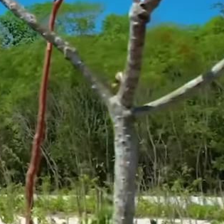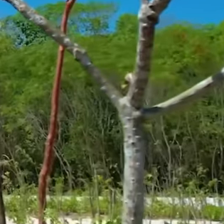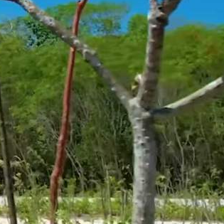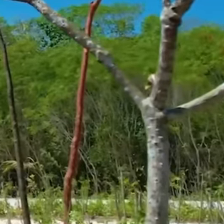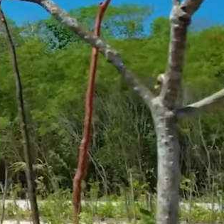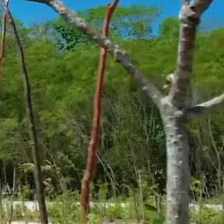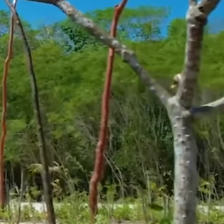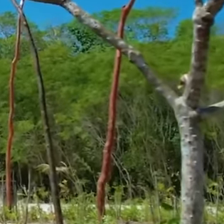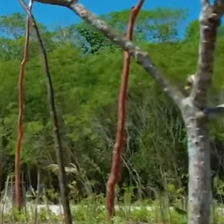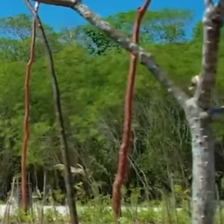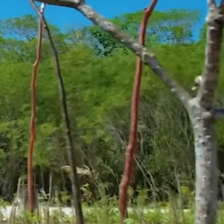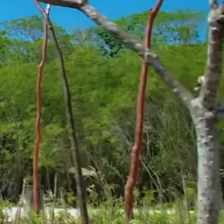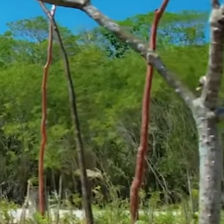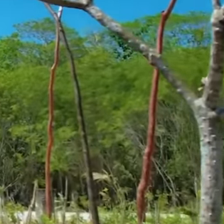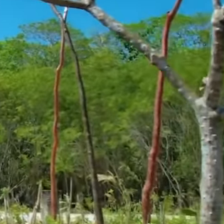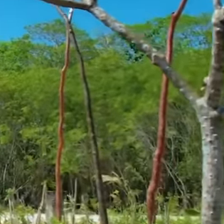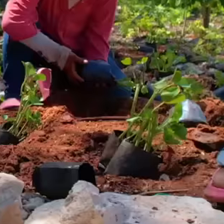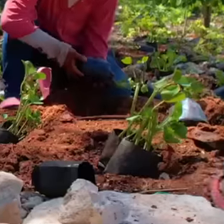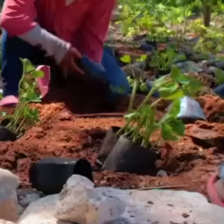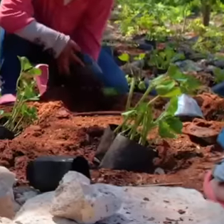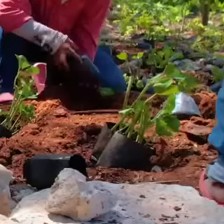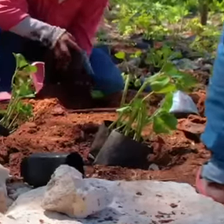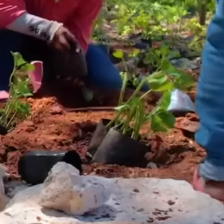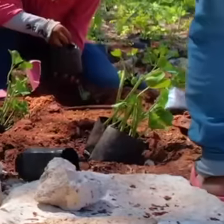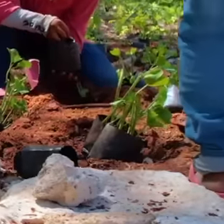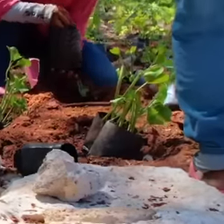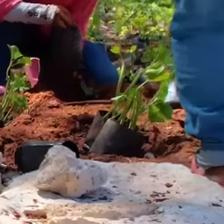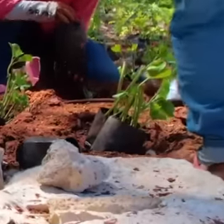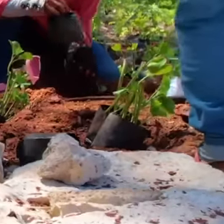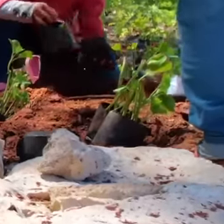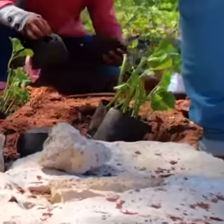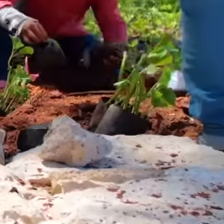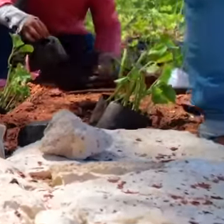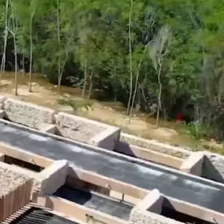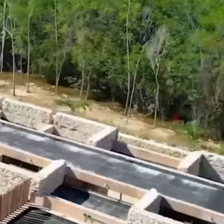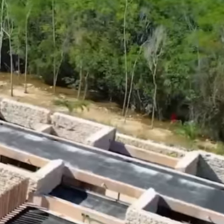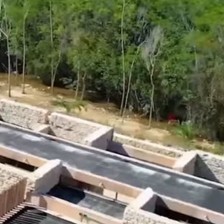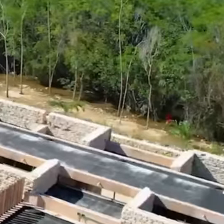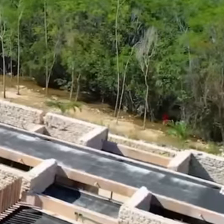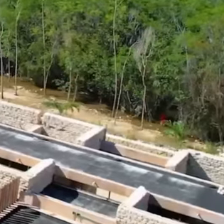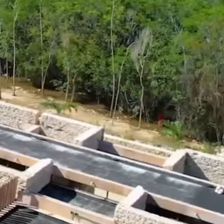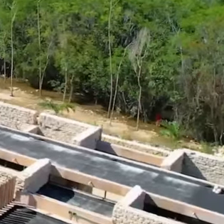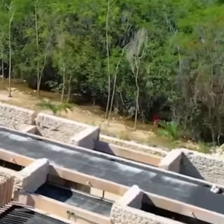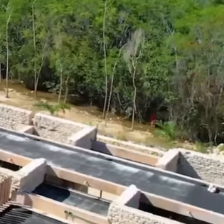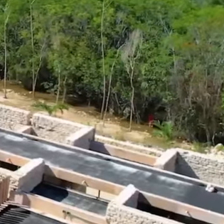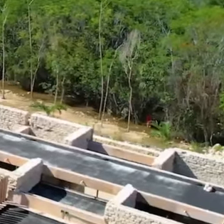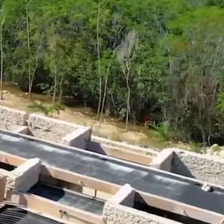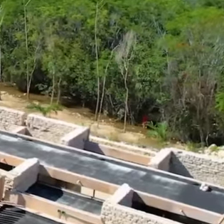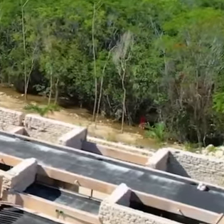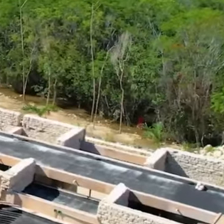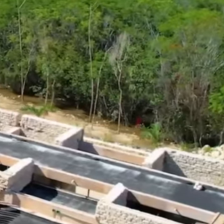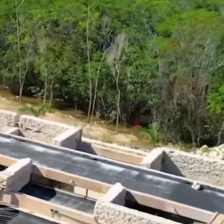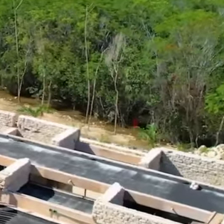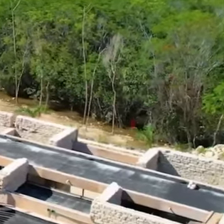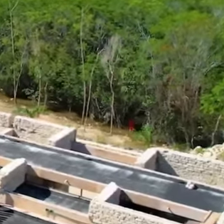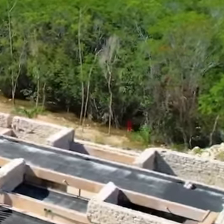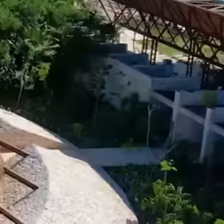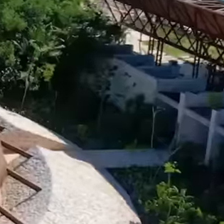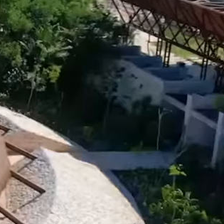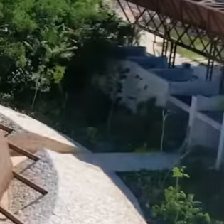visitors. It has an area of approximately 2,913 square meters,